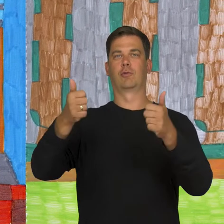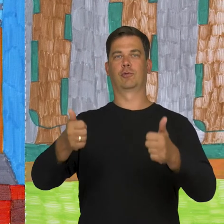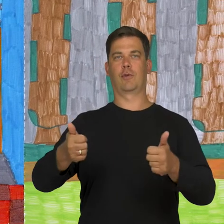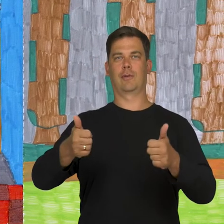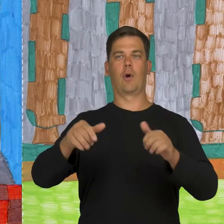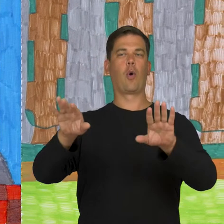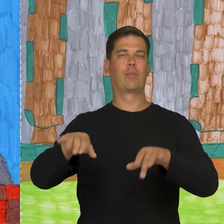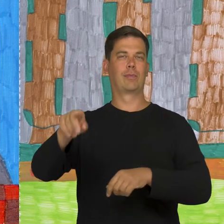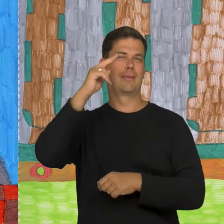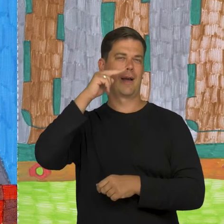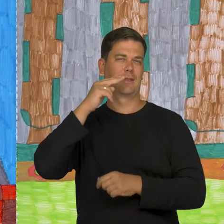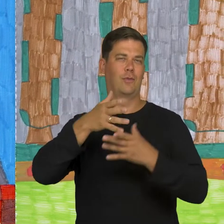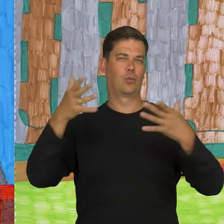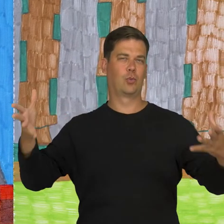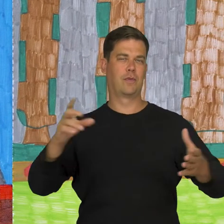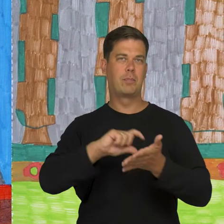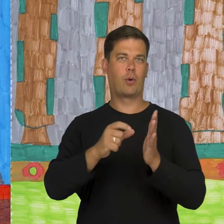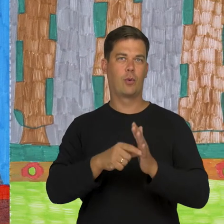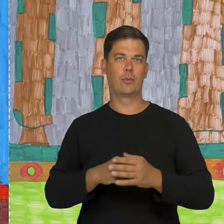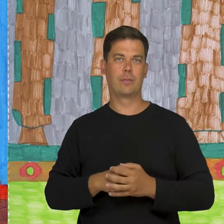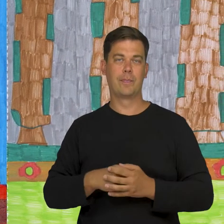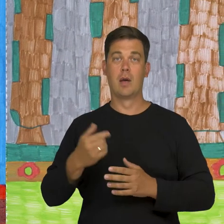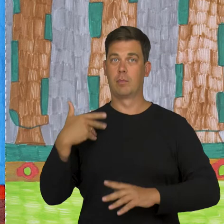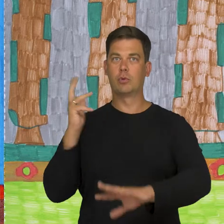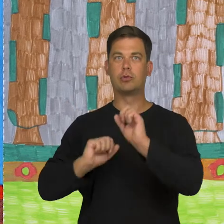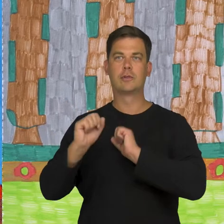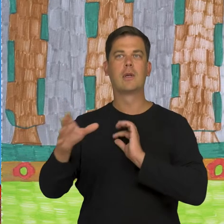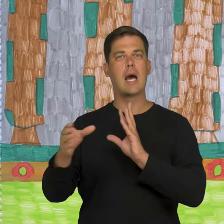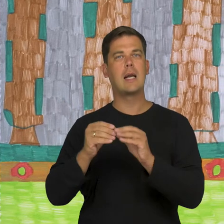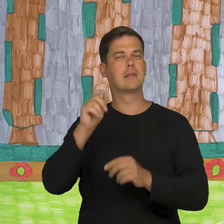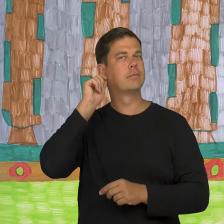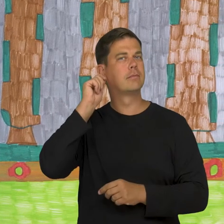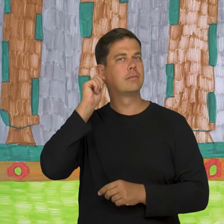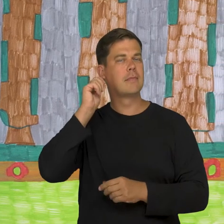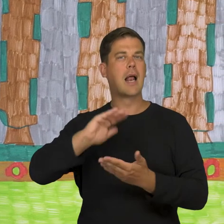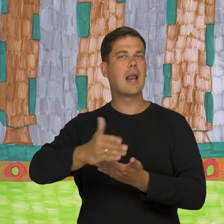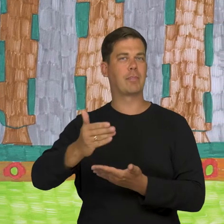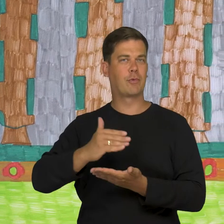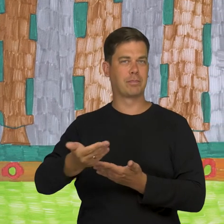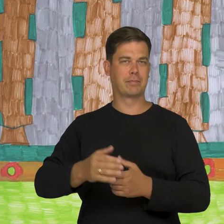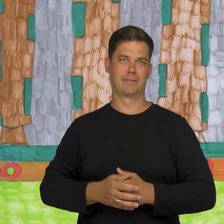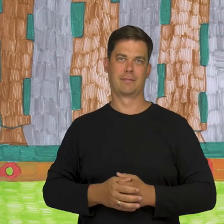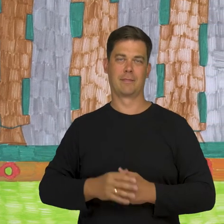and standing in front of dad's computer, in the living room. There were exercises with the lady from the laptop screen.